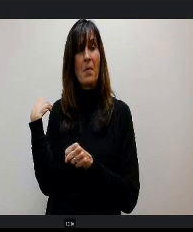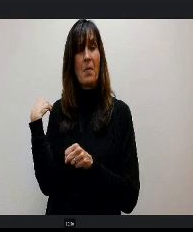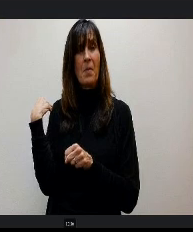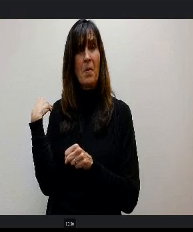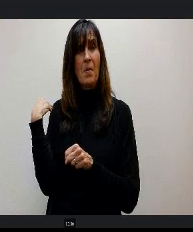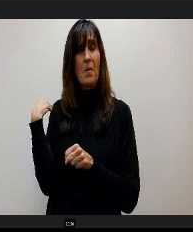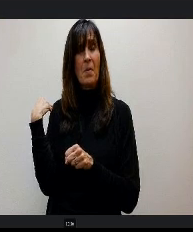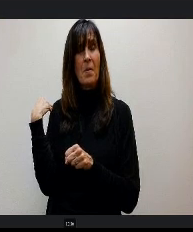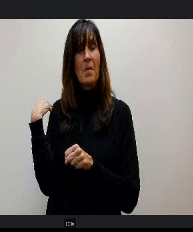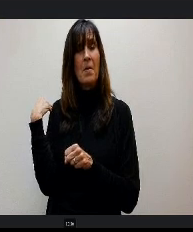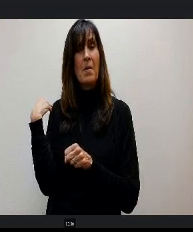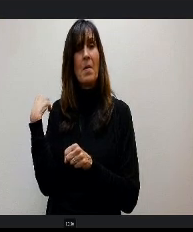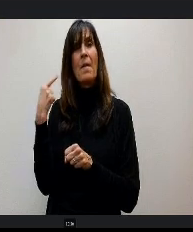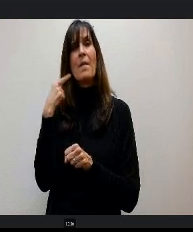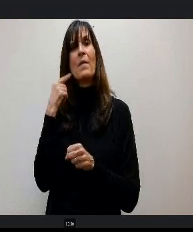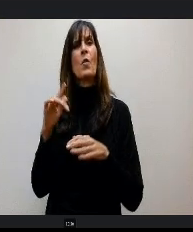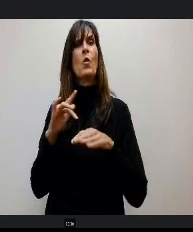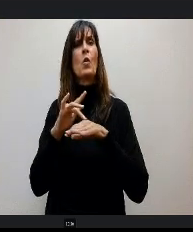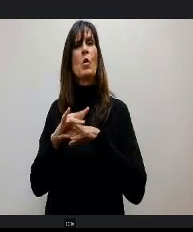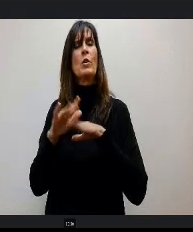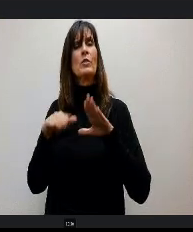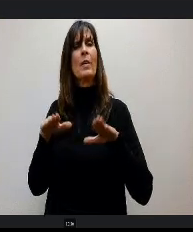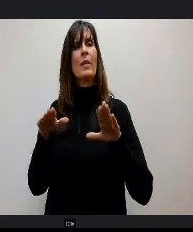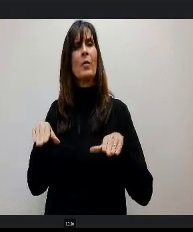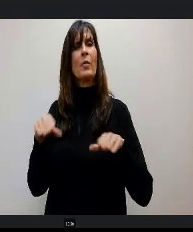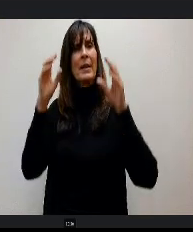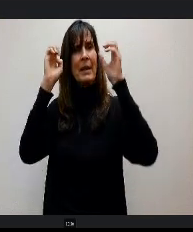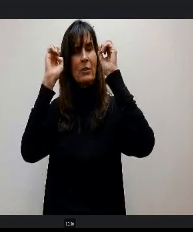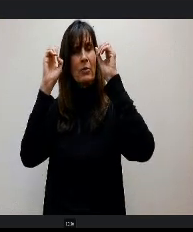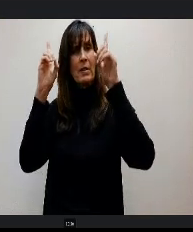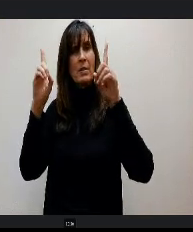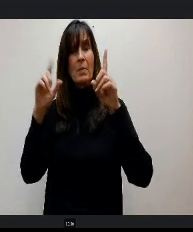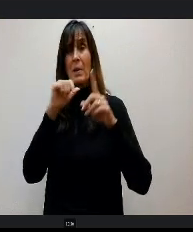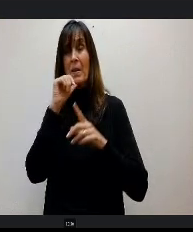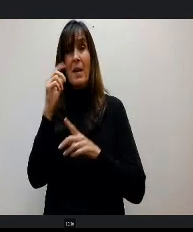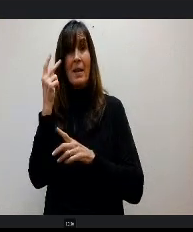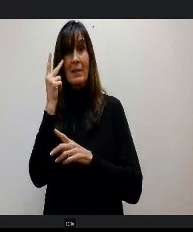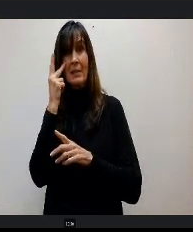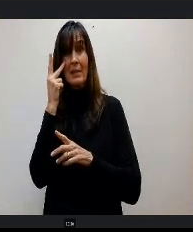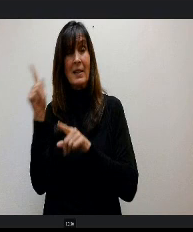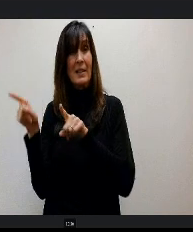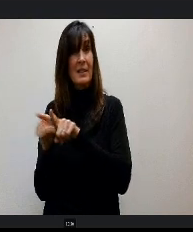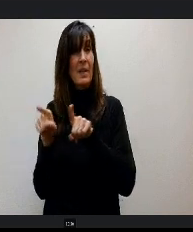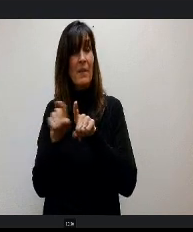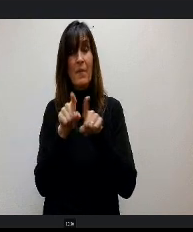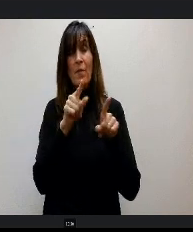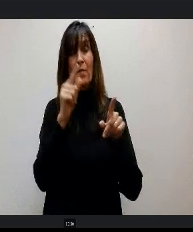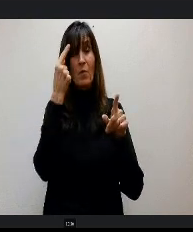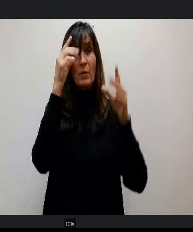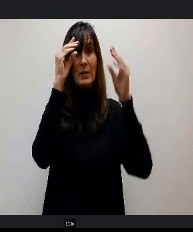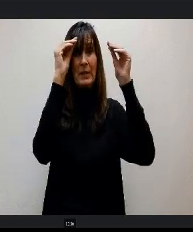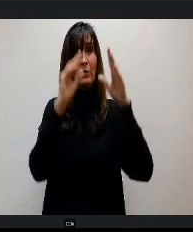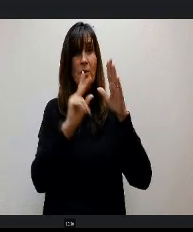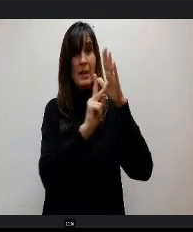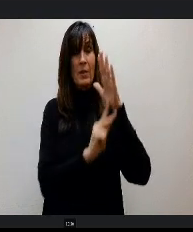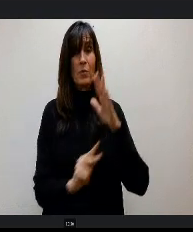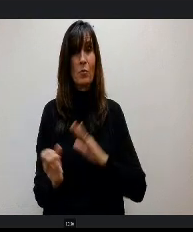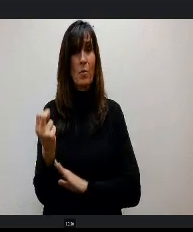r early childhood educators, but I haven't seen the same for eligible teachers for K12, so. Hopefully it'll get picked up again.